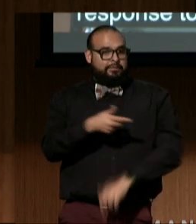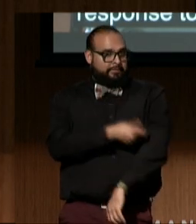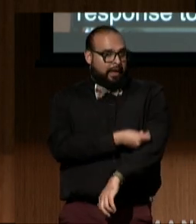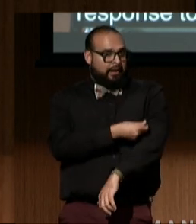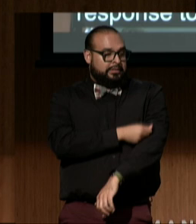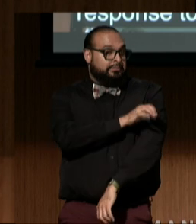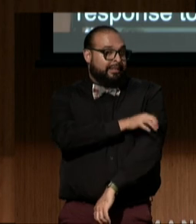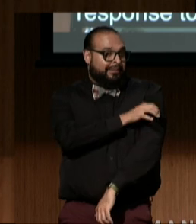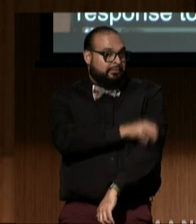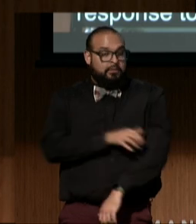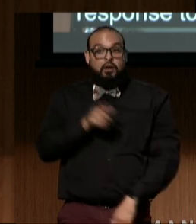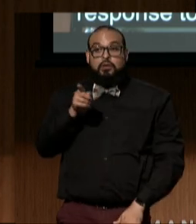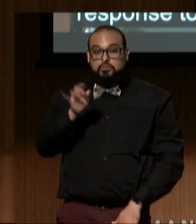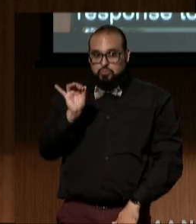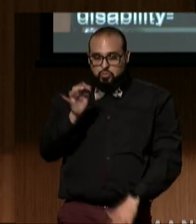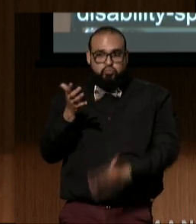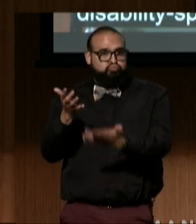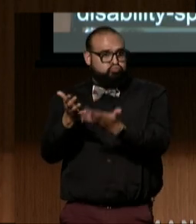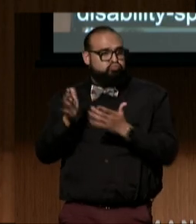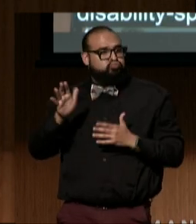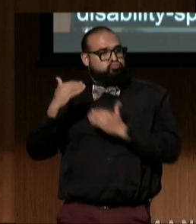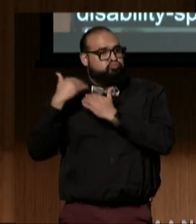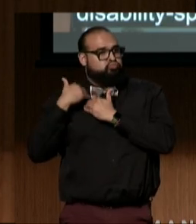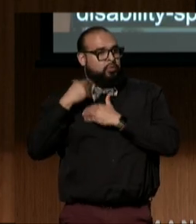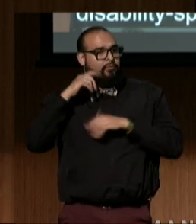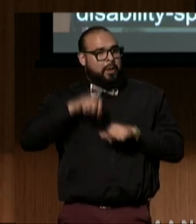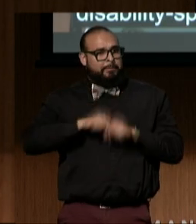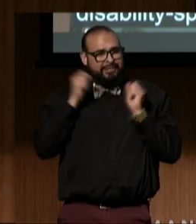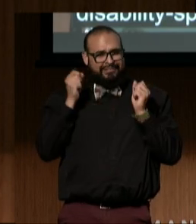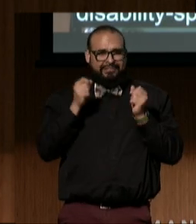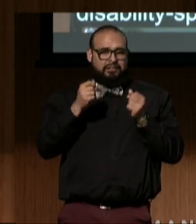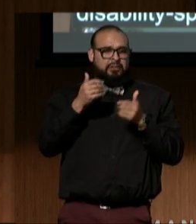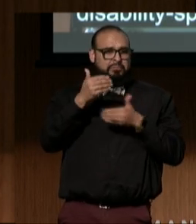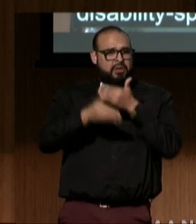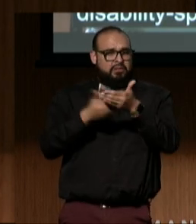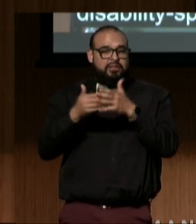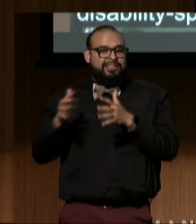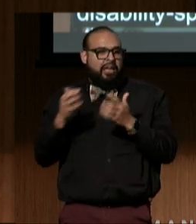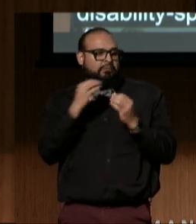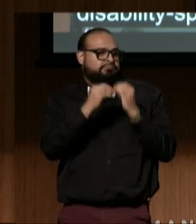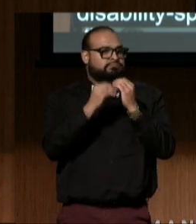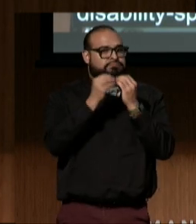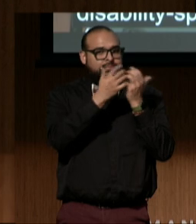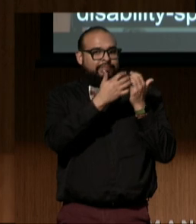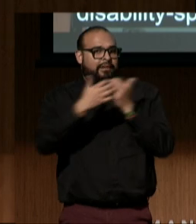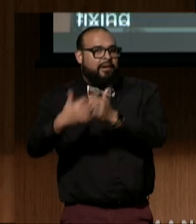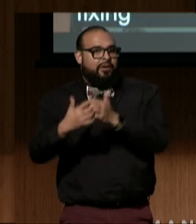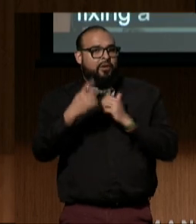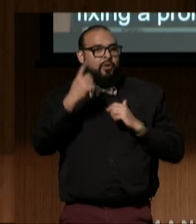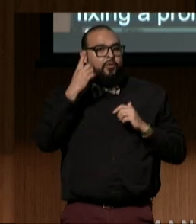She's also credited with fixing a broken process for ensuring accessibility of affordable housing,